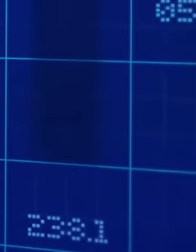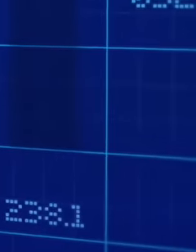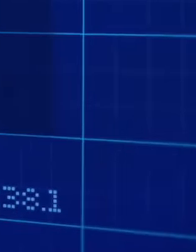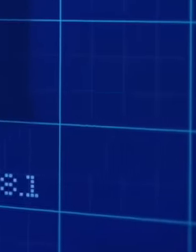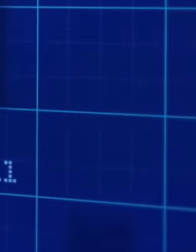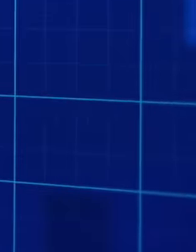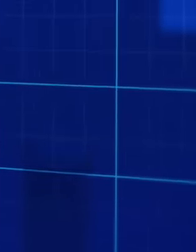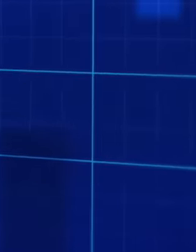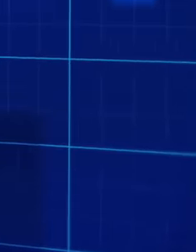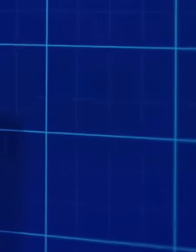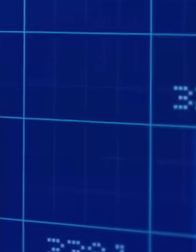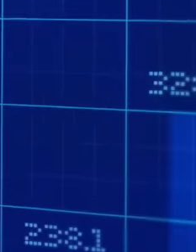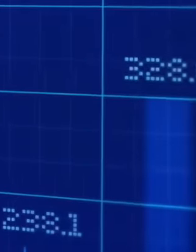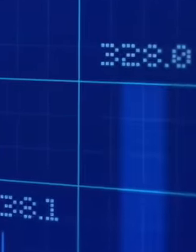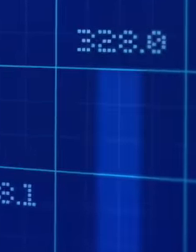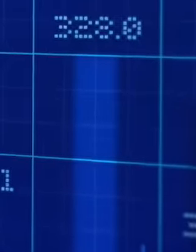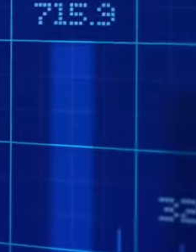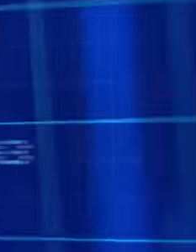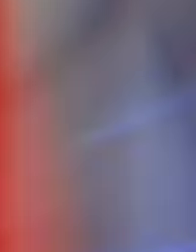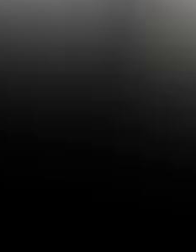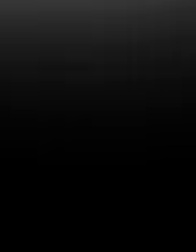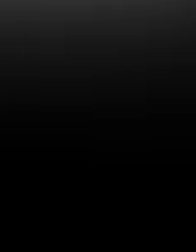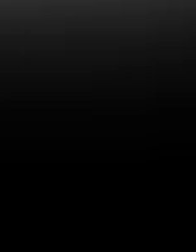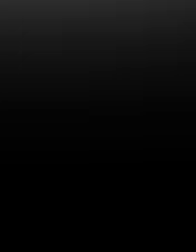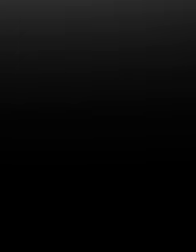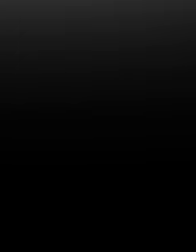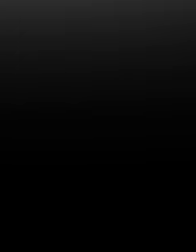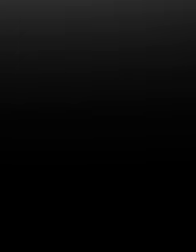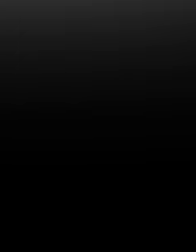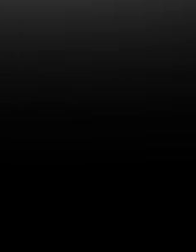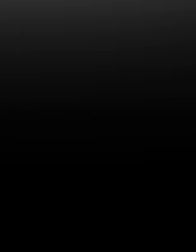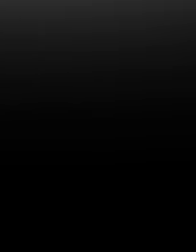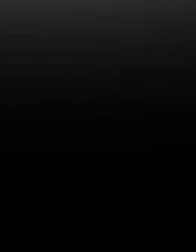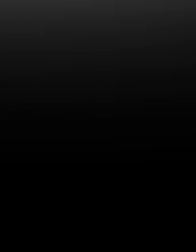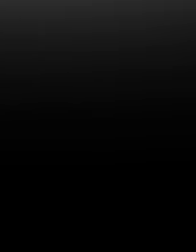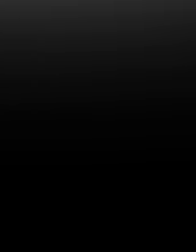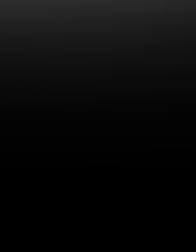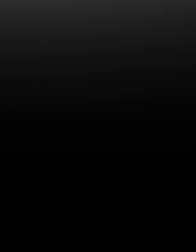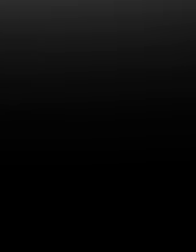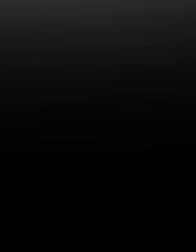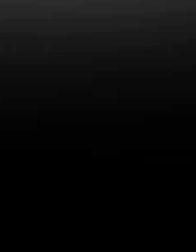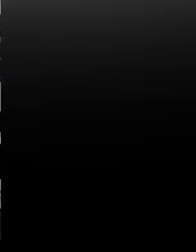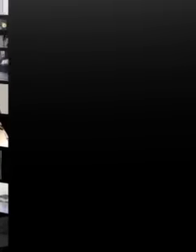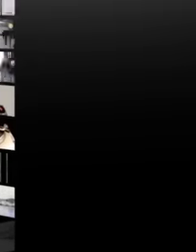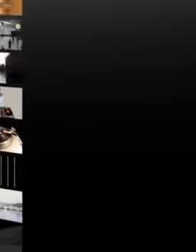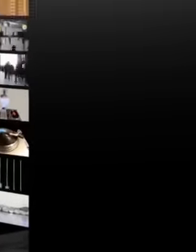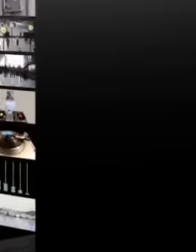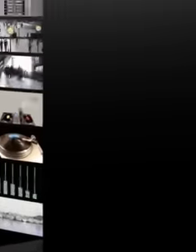the collapse of its finances to the extent that these media are engaging in these acts of blackmail